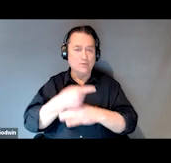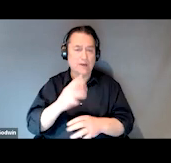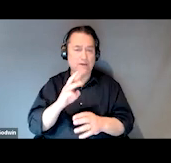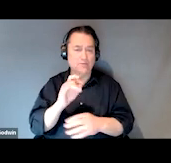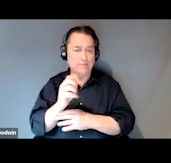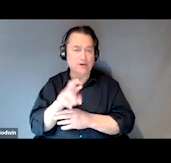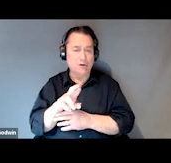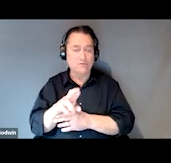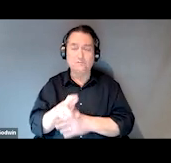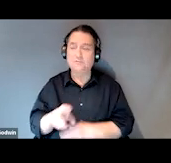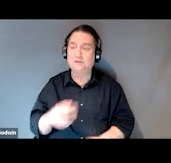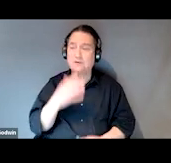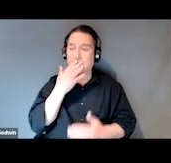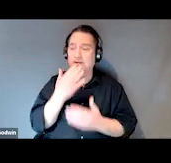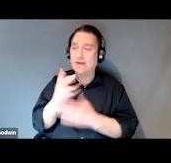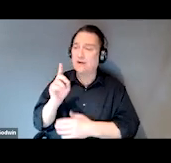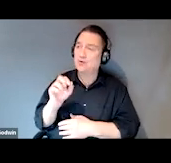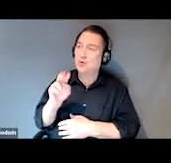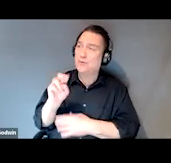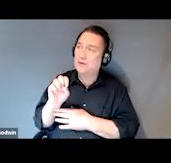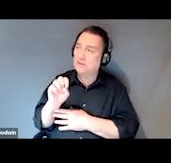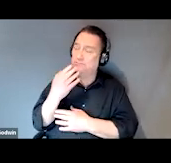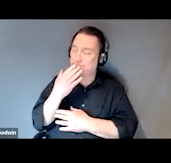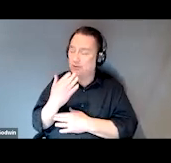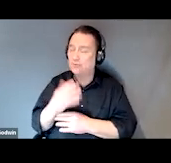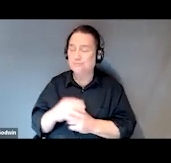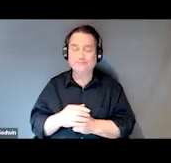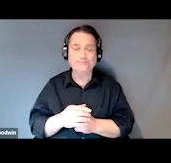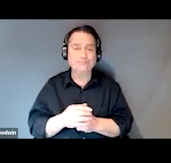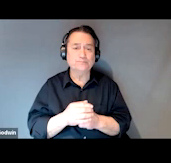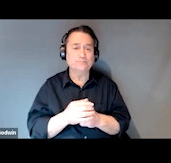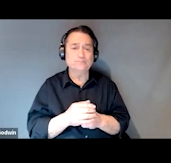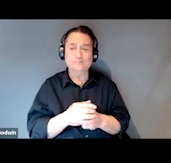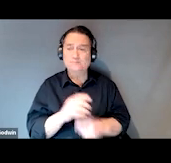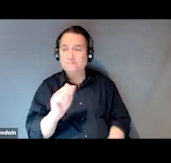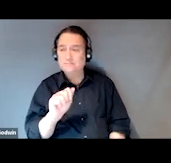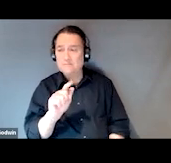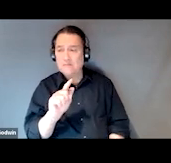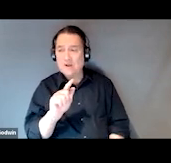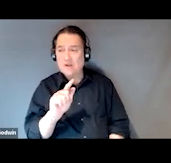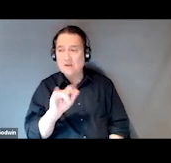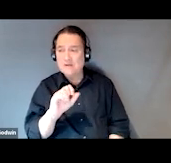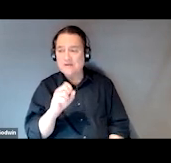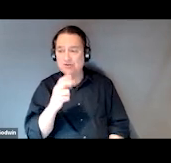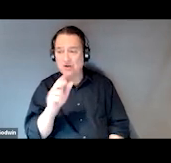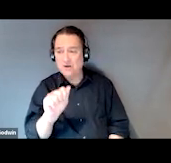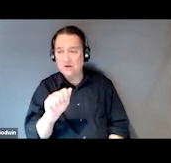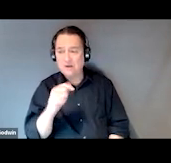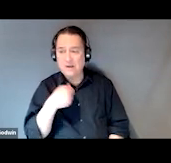[Kristin] Yeah, thank you so much Dorrine. All right Alicia, if you could help take us back another slide.